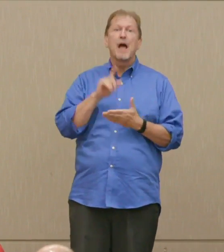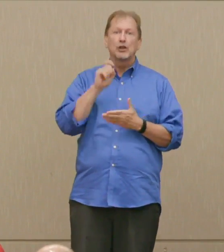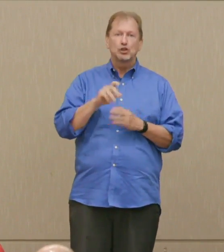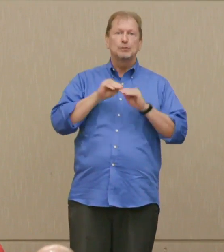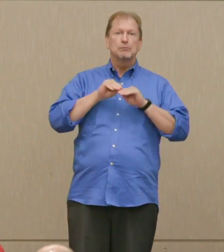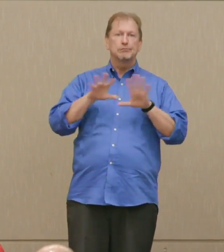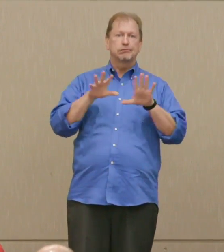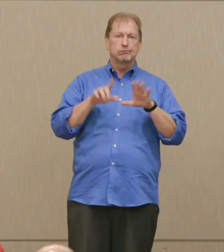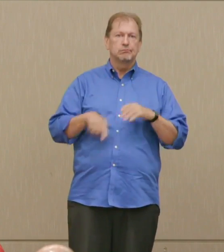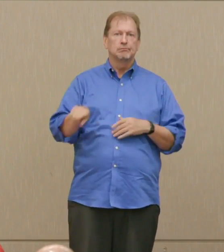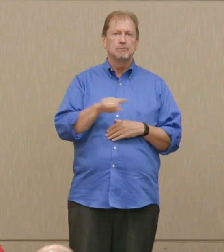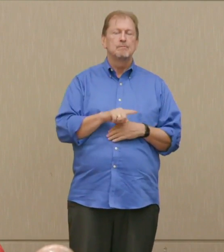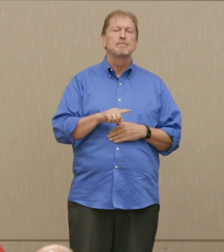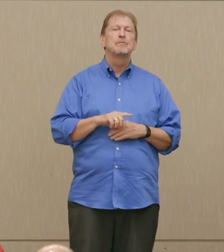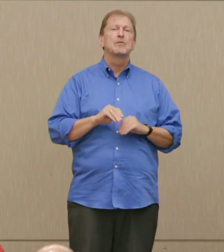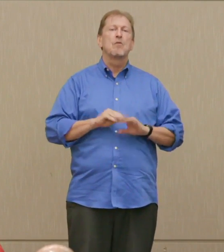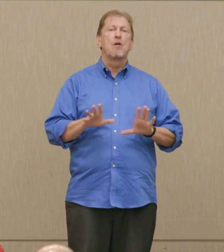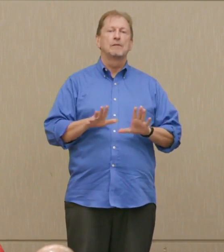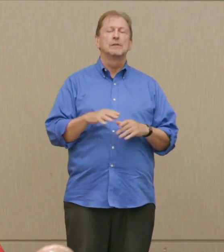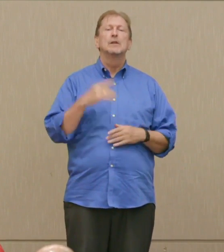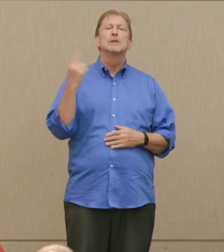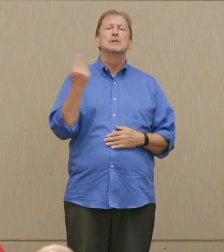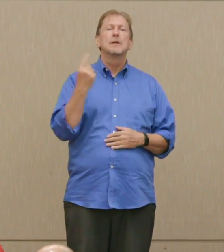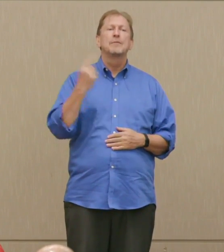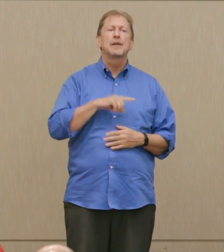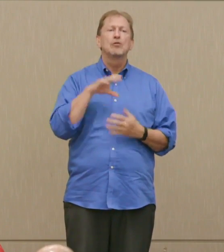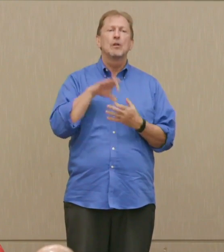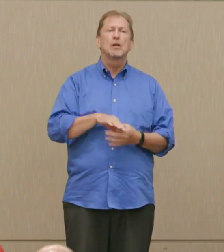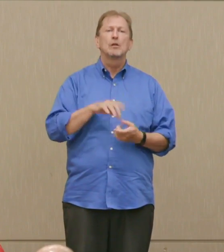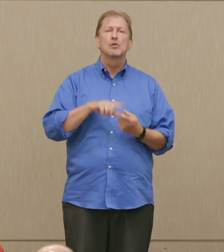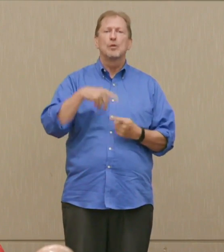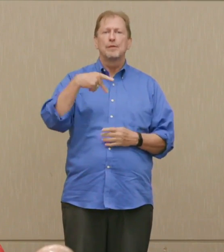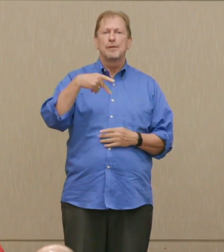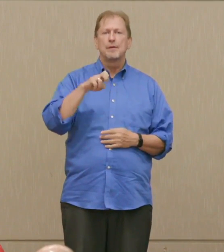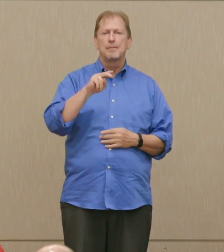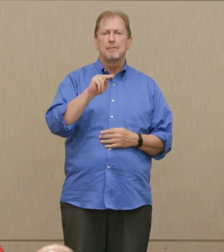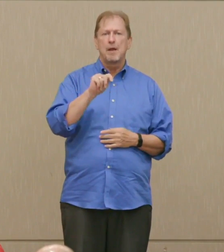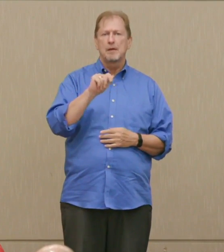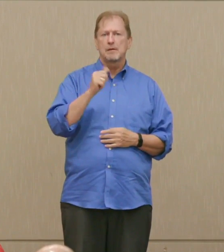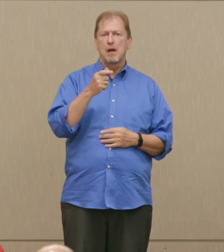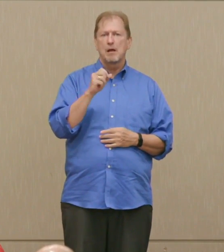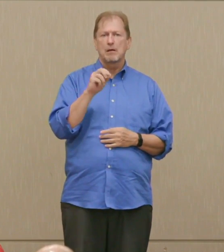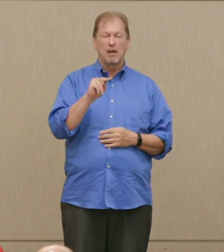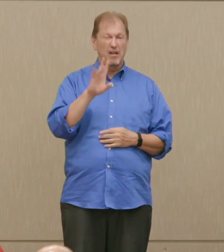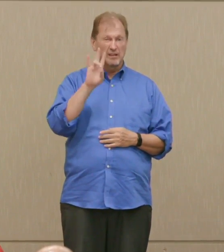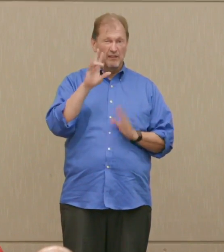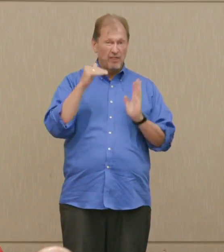How often should something on the scale of Pentagon Papers, 7000 pages, be released?